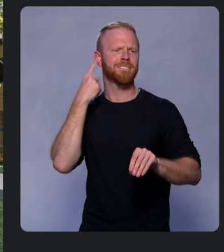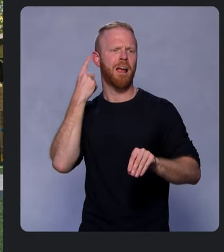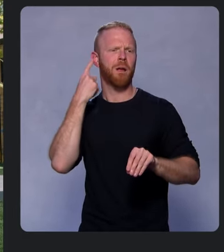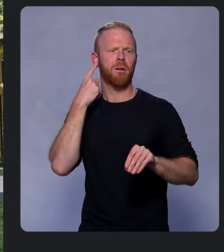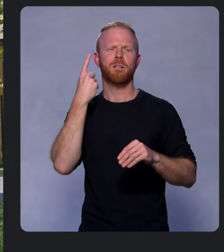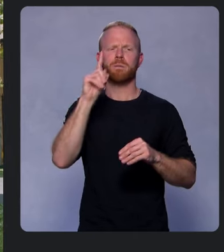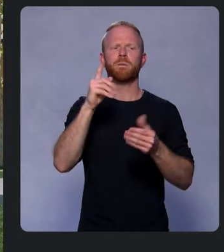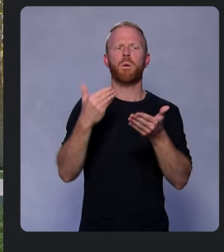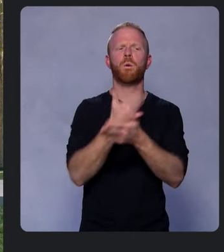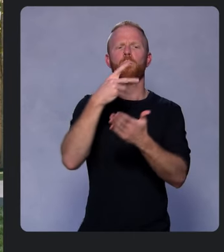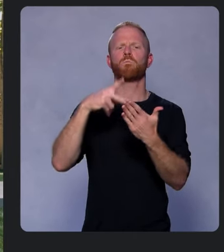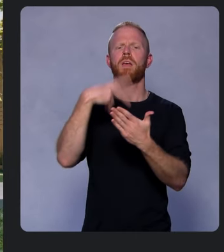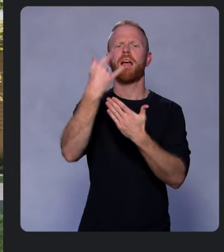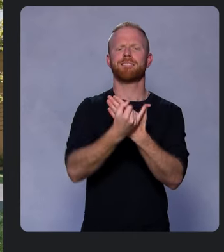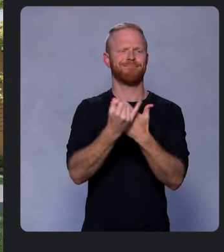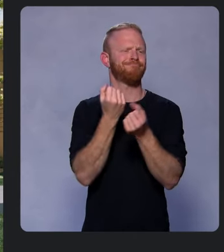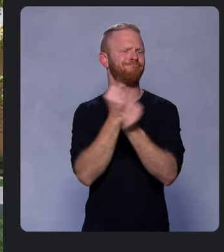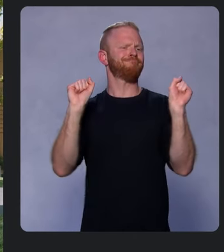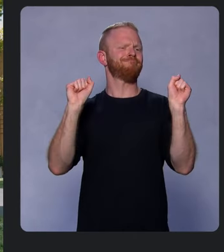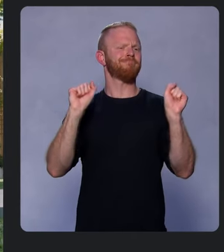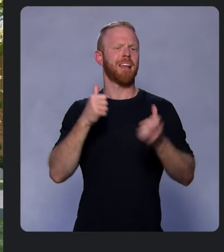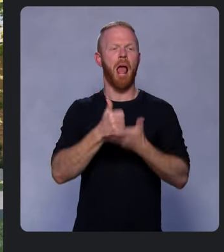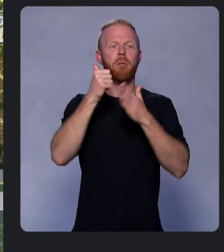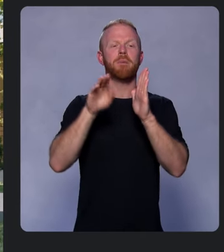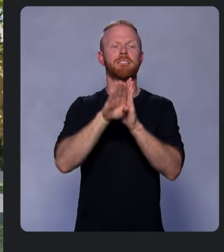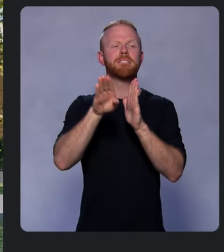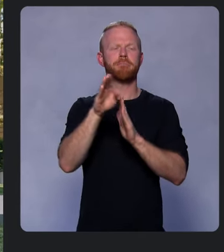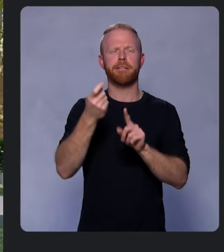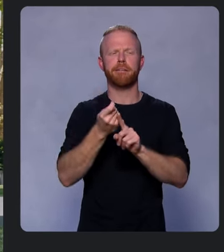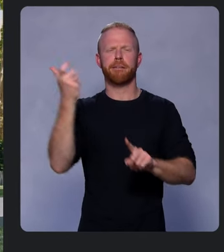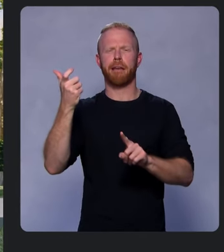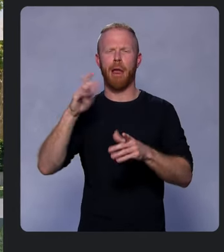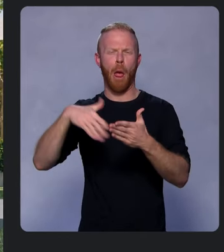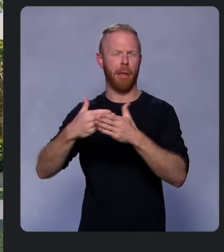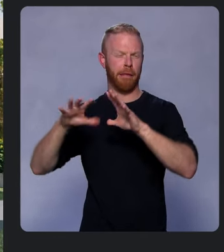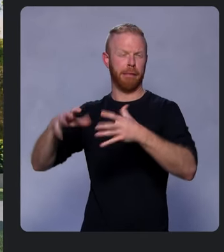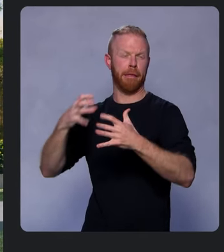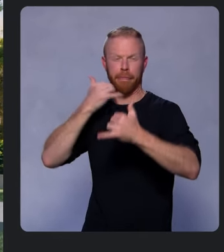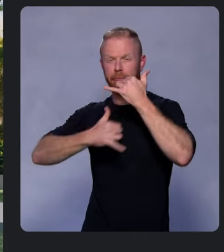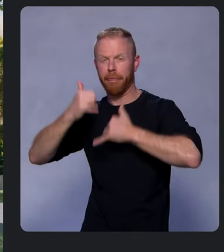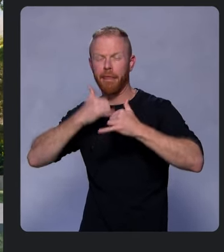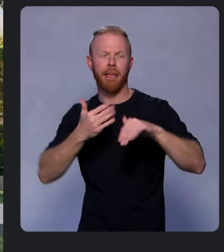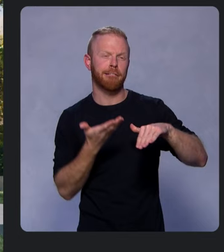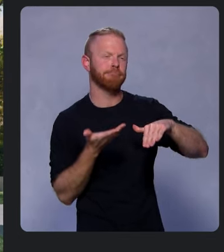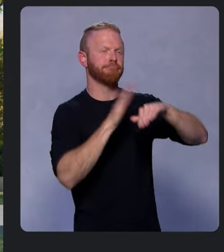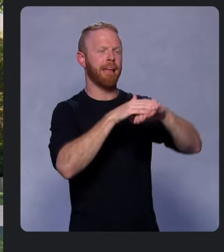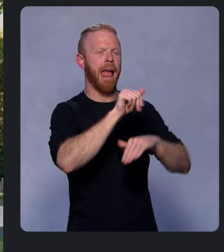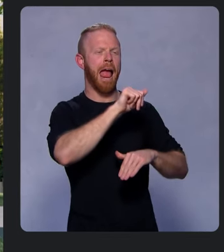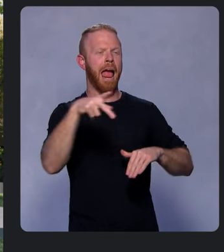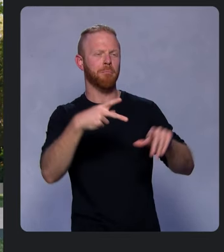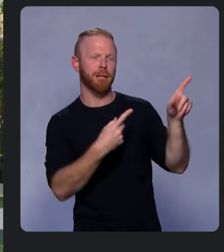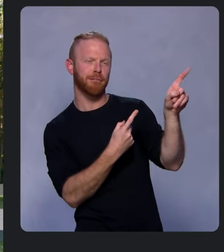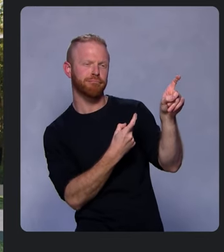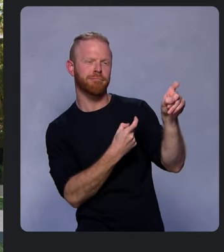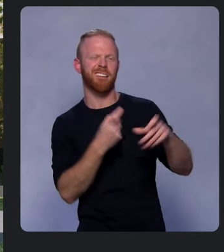We’re helping developers to eliminate a whole class of errors, increase app performance, and reduce package size.